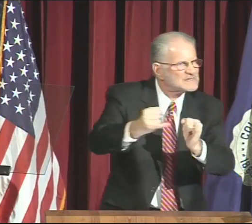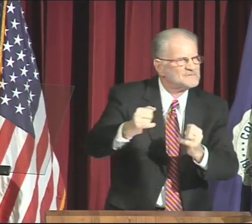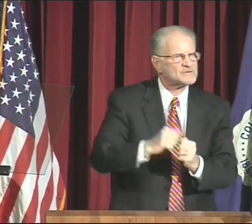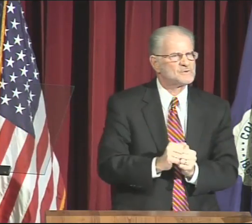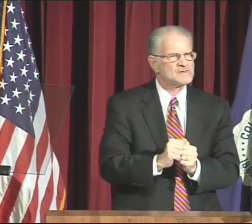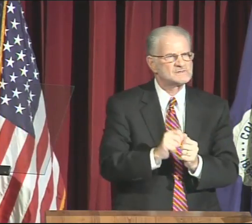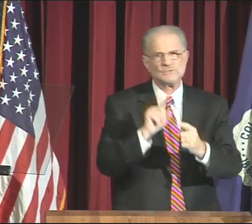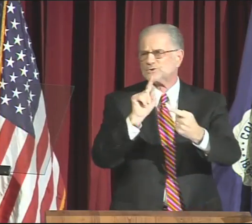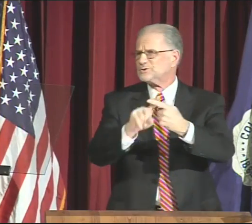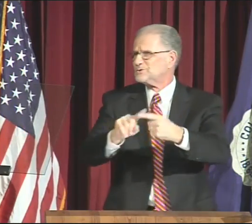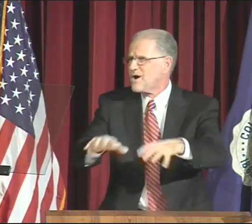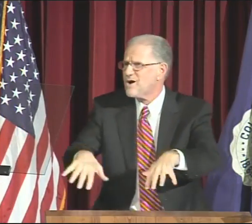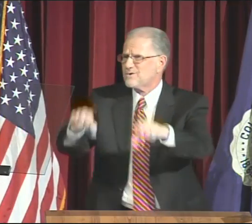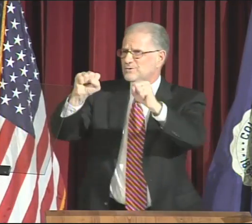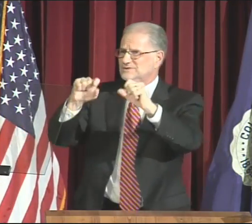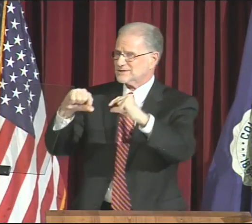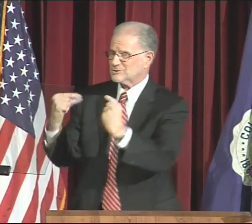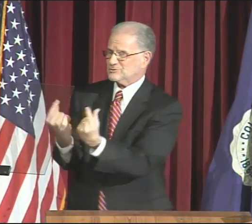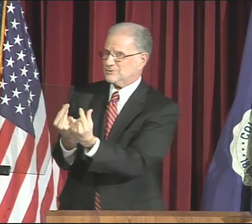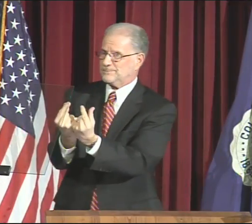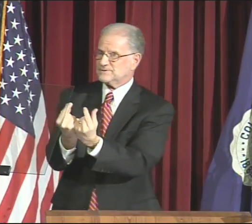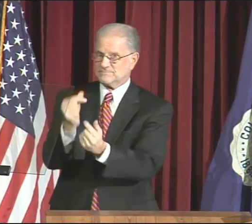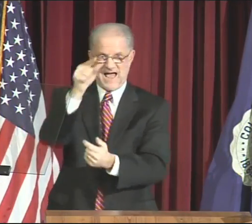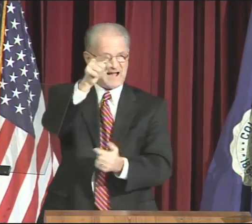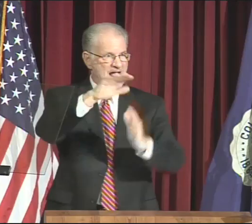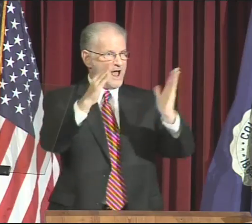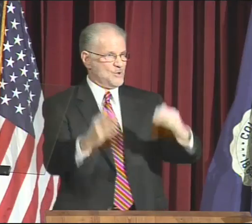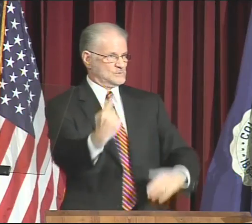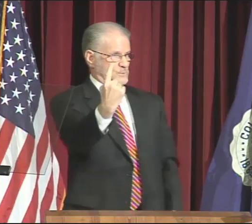to establishing meetings with a variety of individuals,